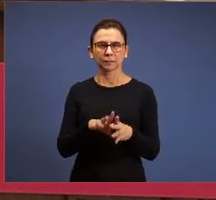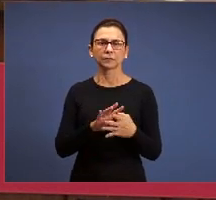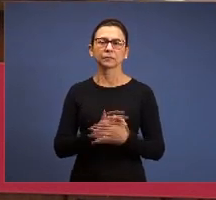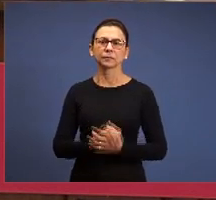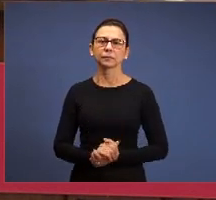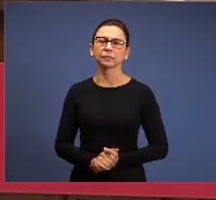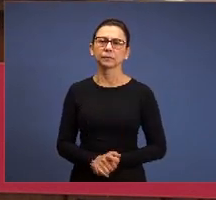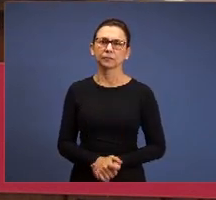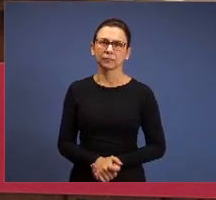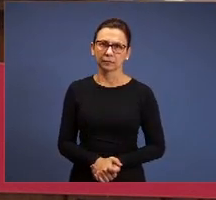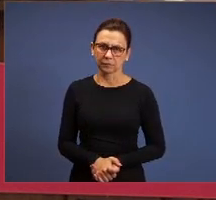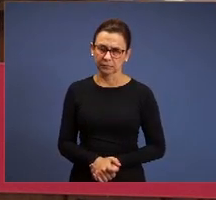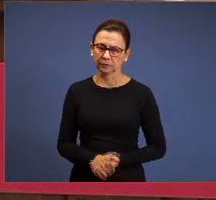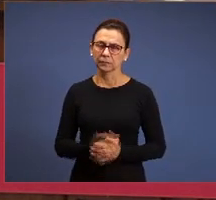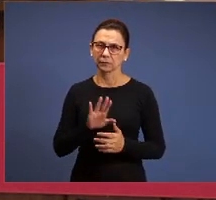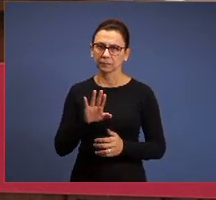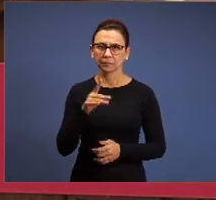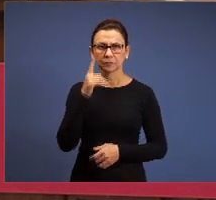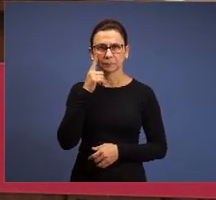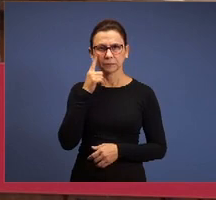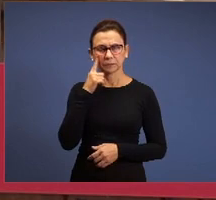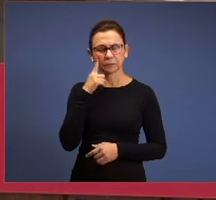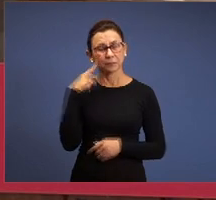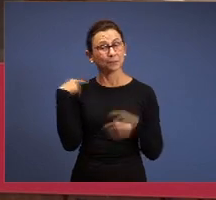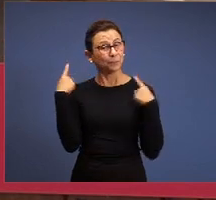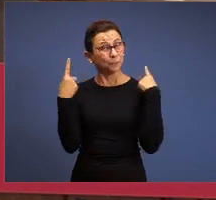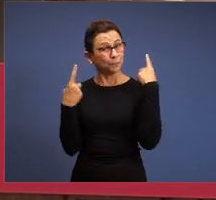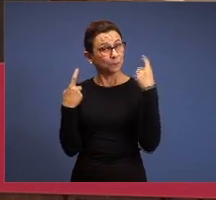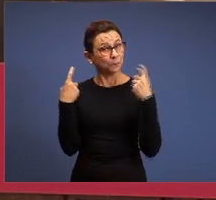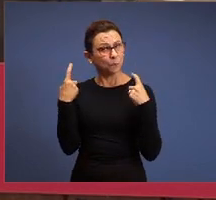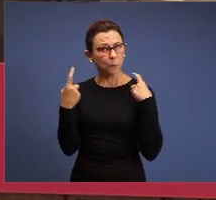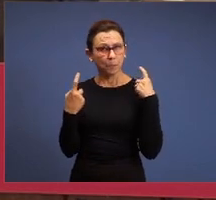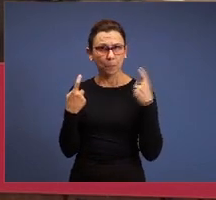there's a preoccupation that all the brethren